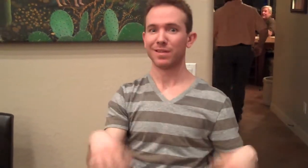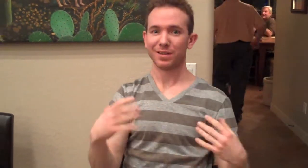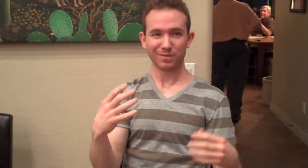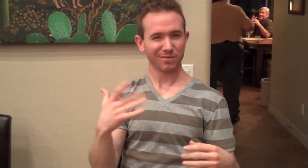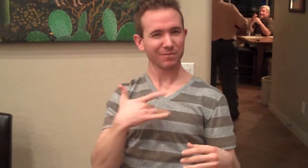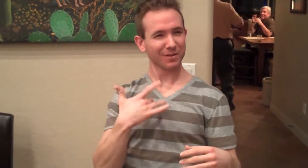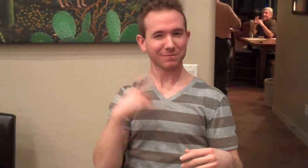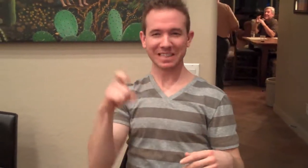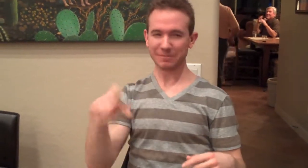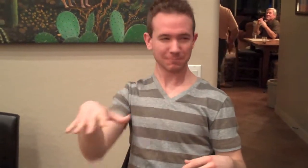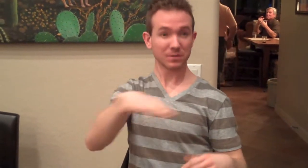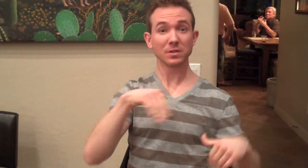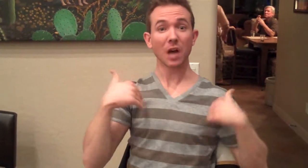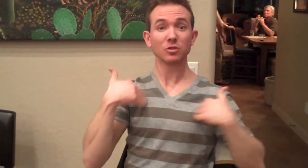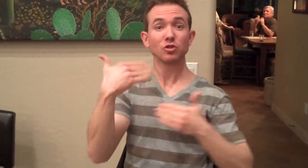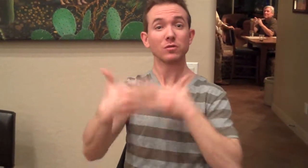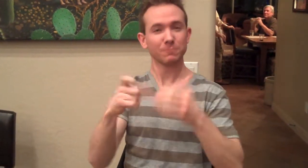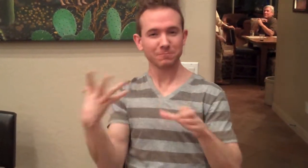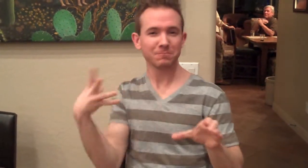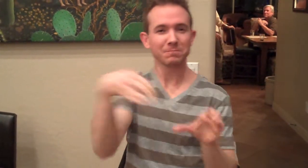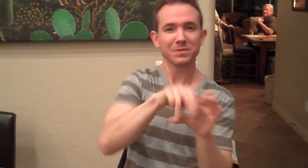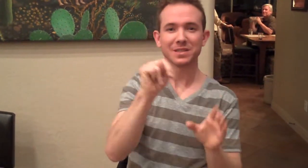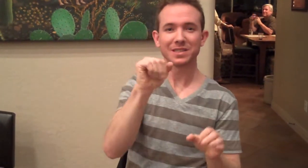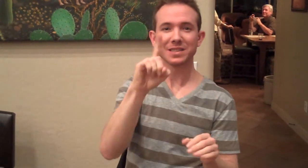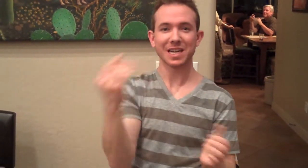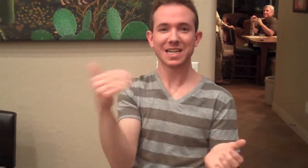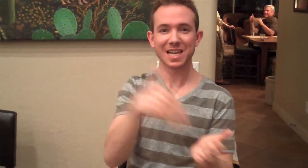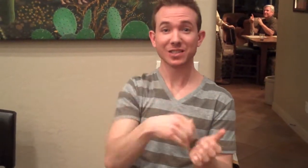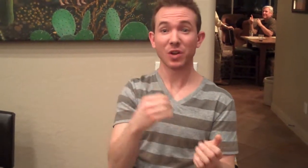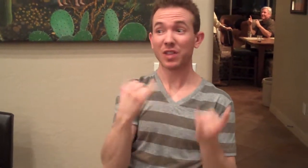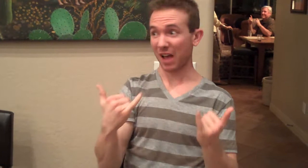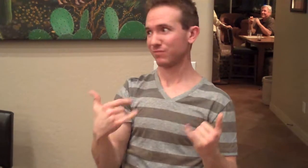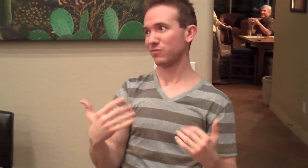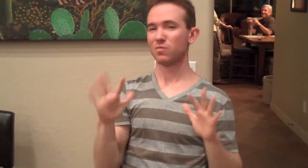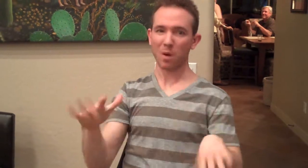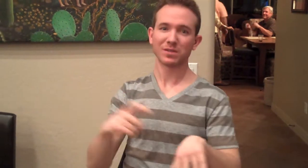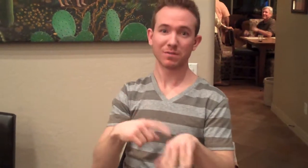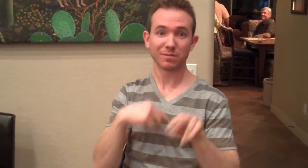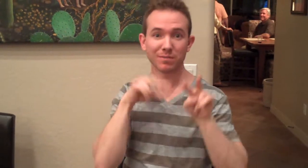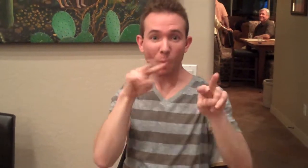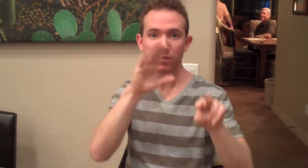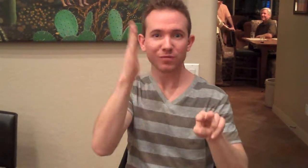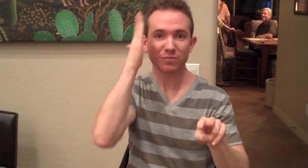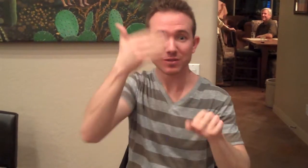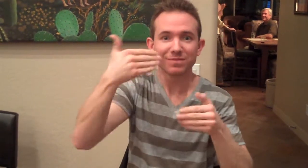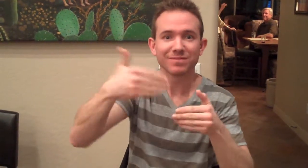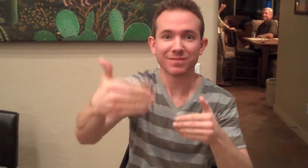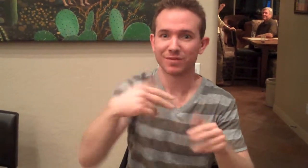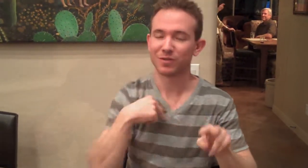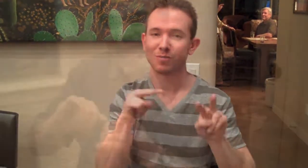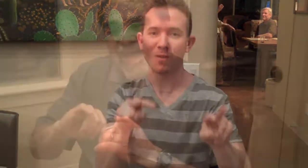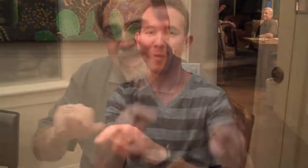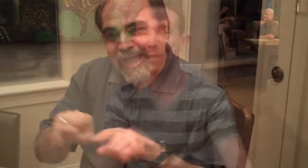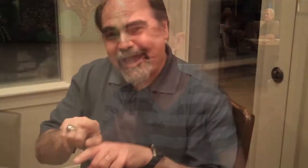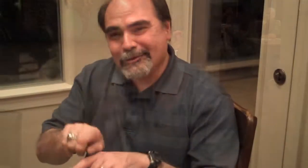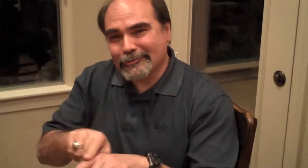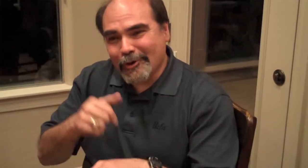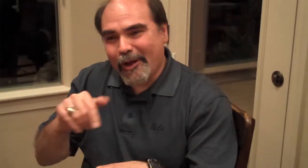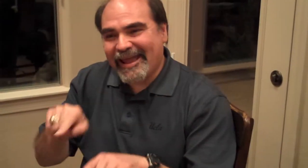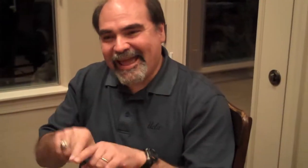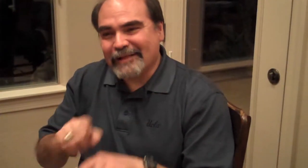and it was amazing. I feel there’s a great need for the young generation to become involved with NAD again. So now, this is a great time! I look forward to future opportunities.